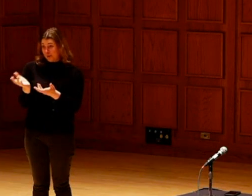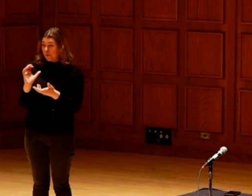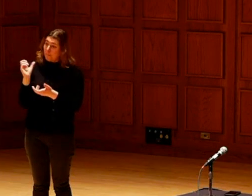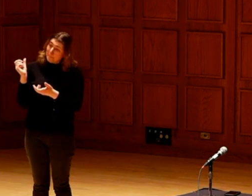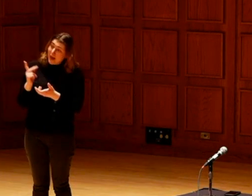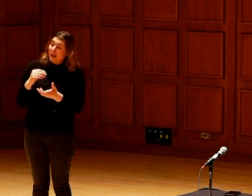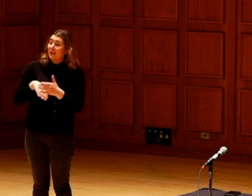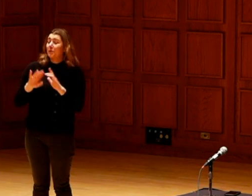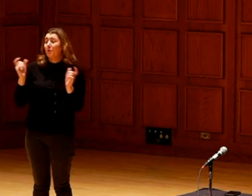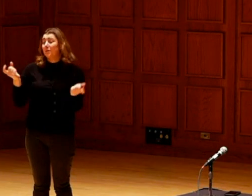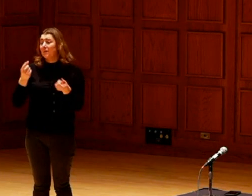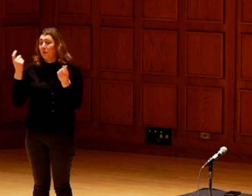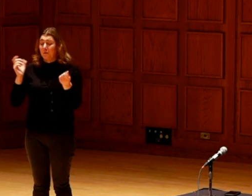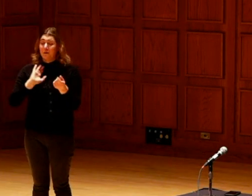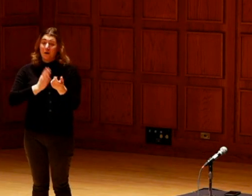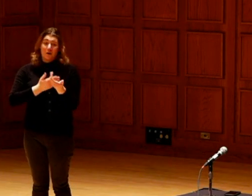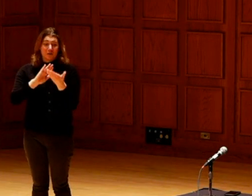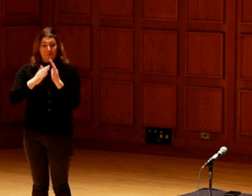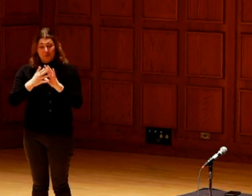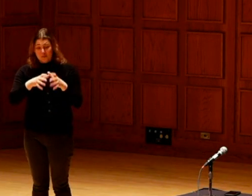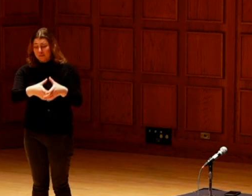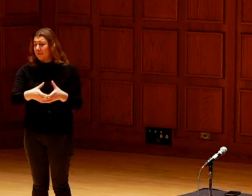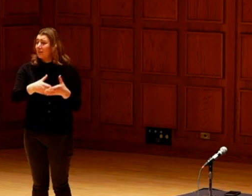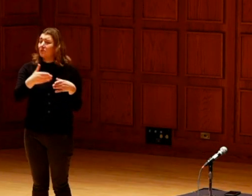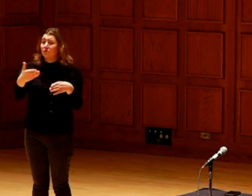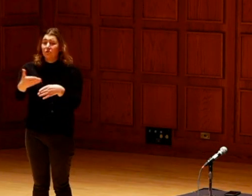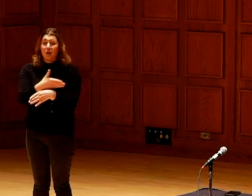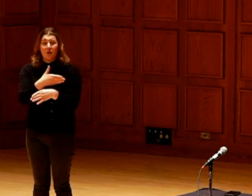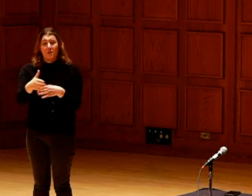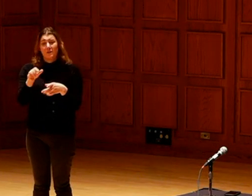back into our ceremonies and our communities and be able to share